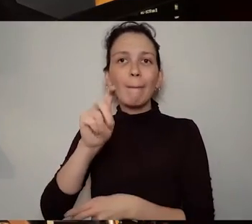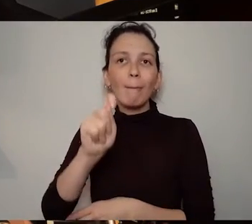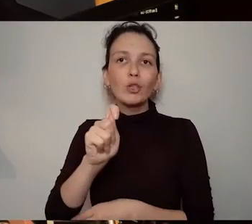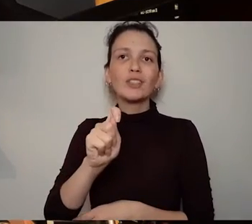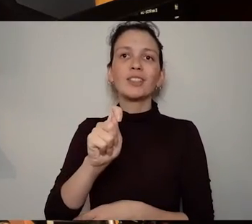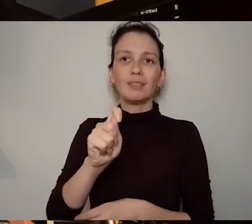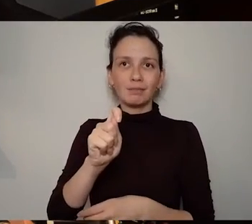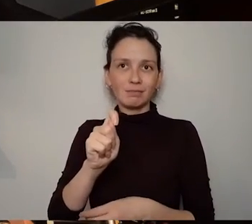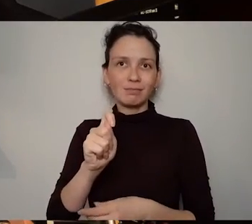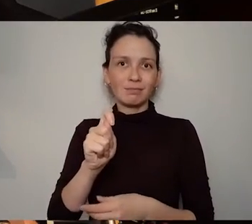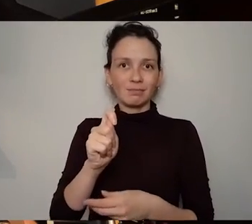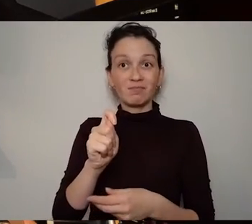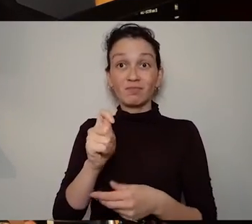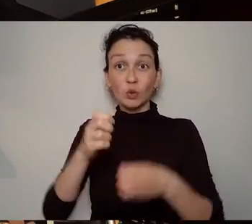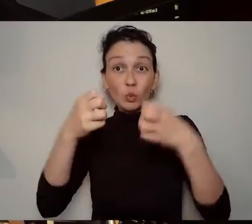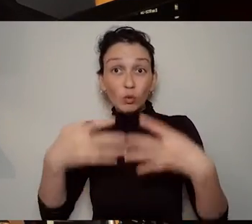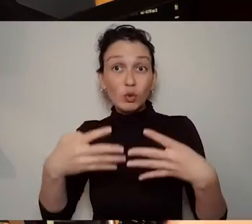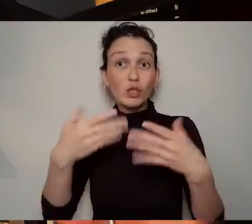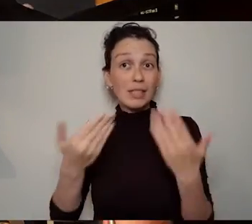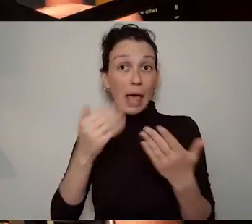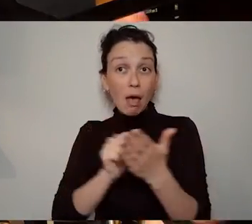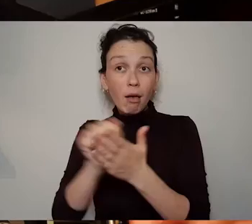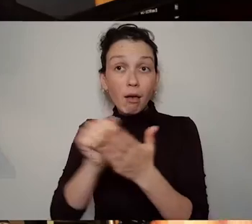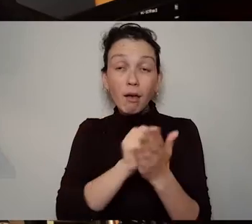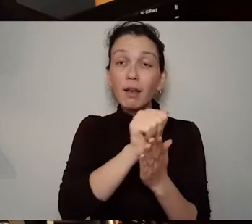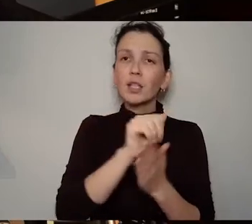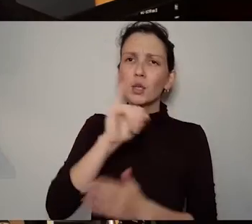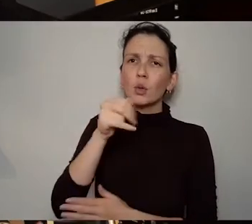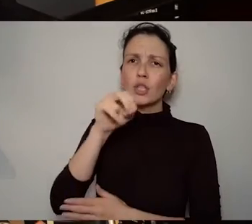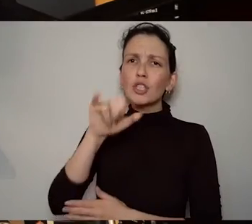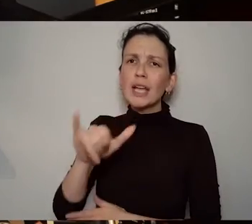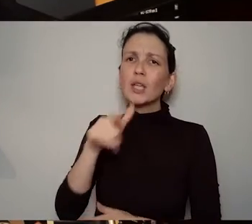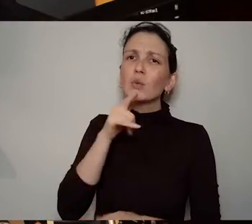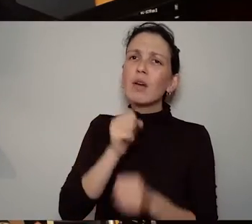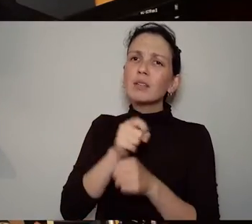a Digital Story. Could you explain what that is and how it fits into the context of this project?